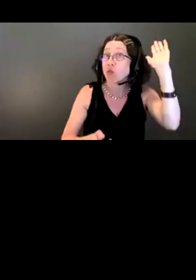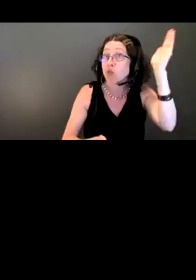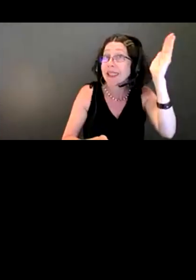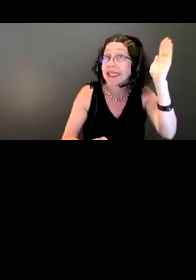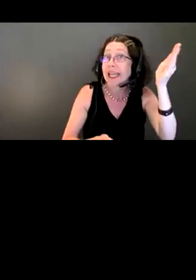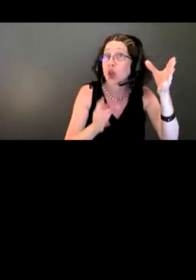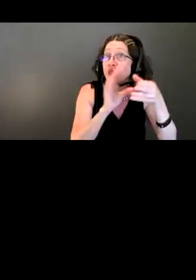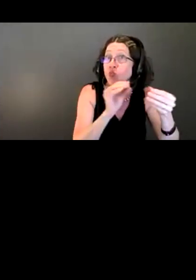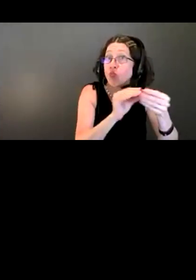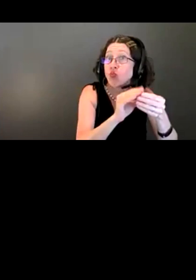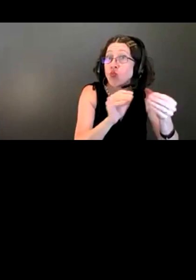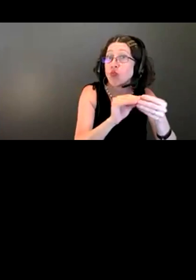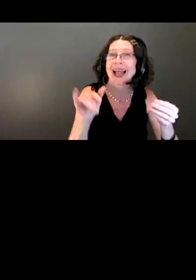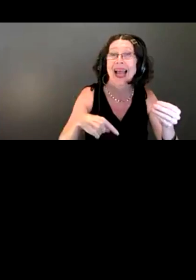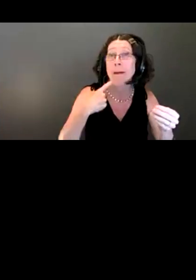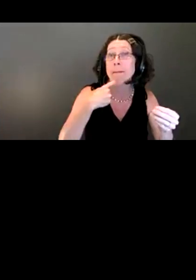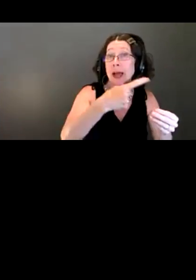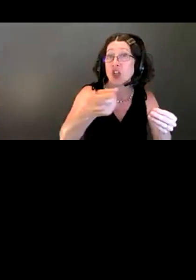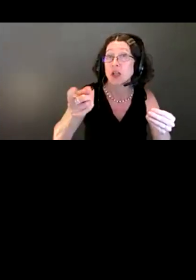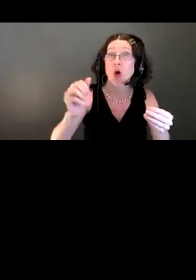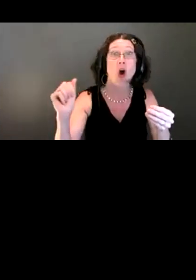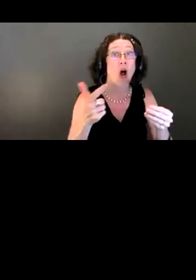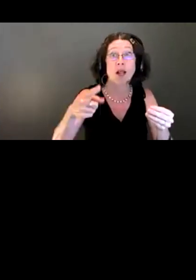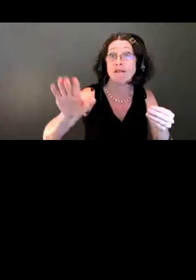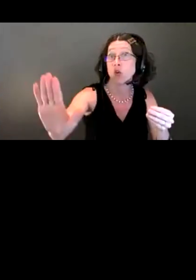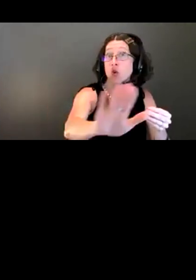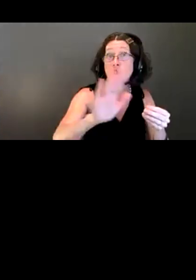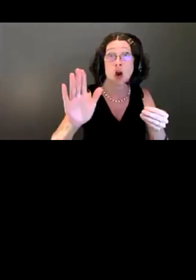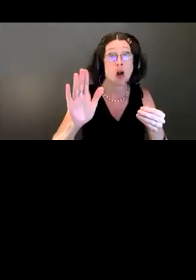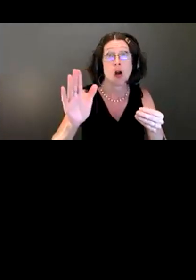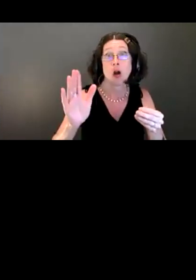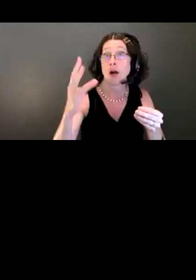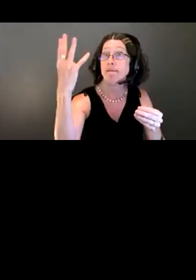I've mentioned, all participants will have their video and audio disabled.